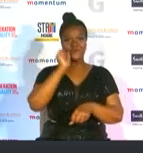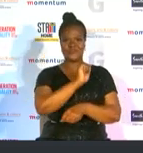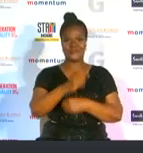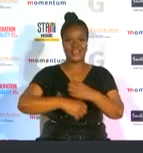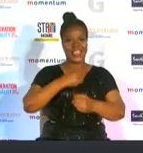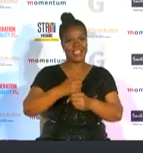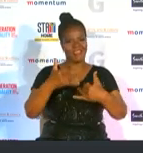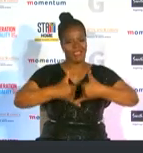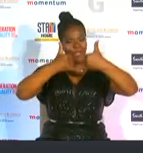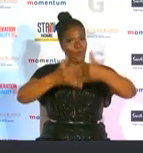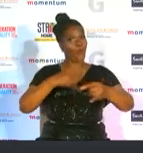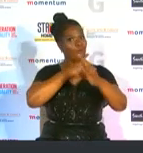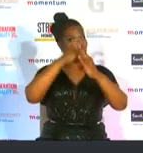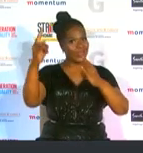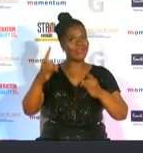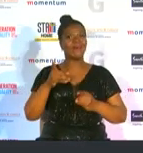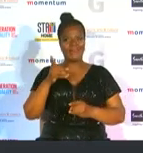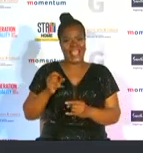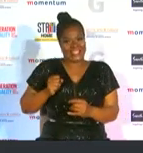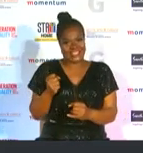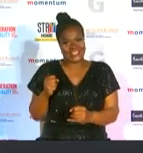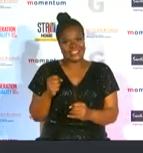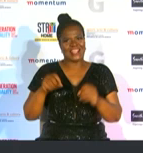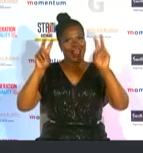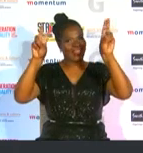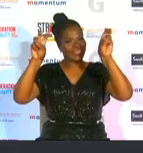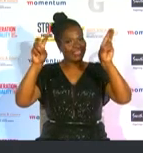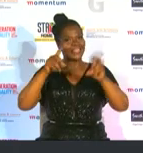desiree ellis retained her title after leading the women's national soccer team